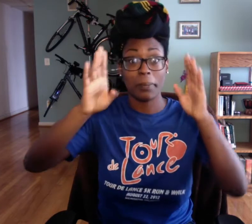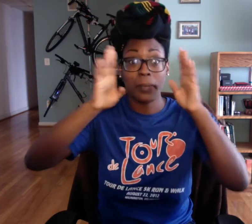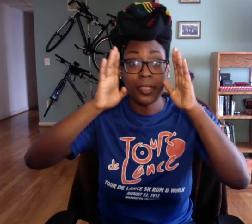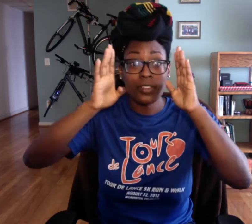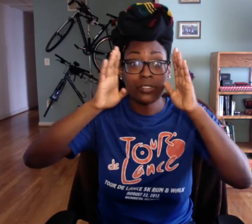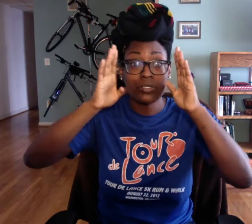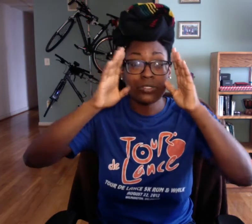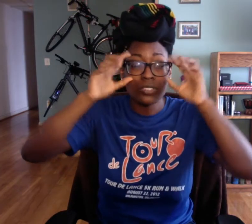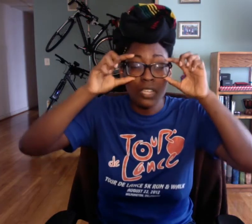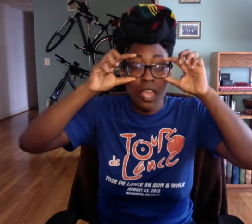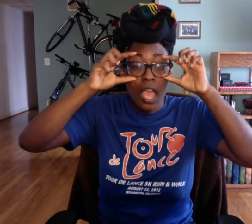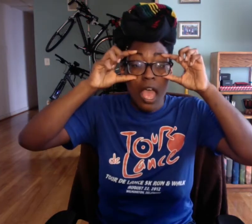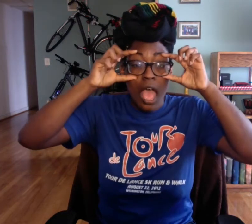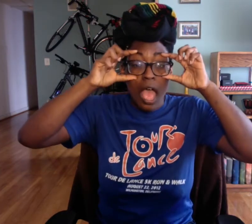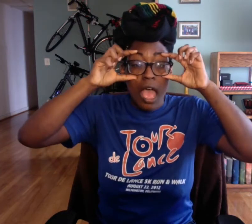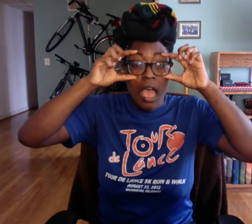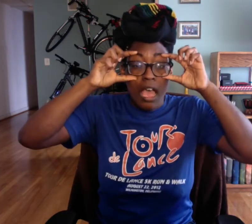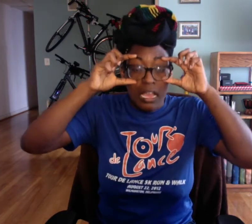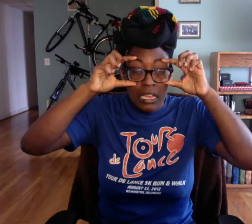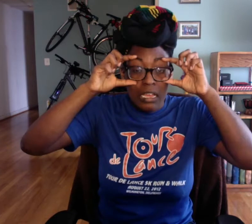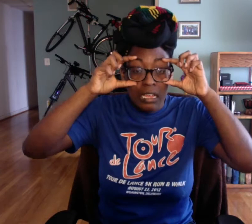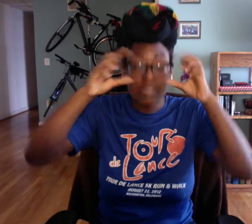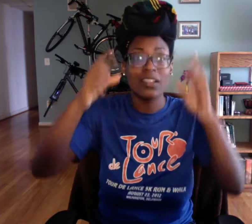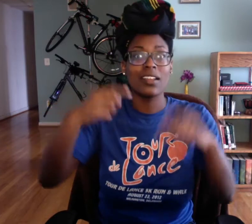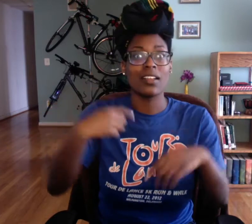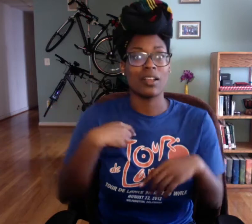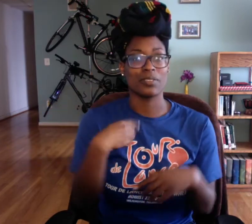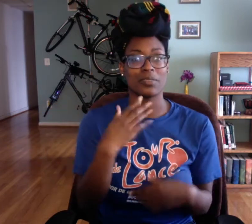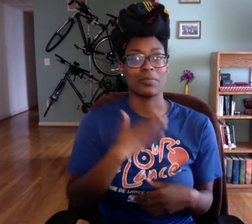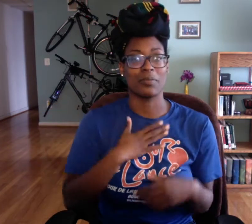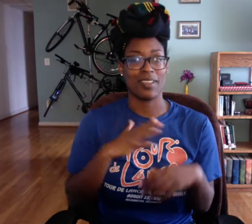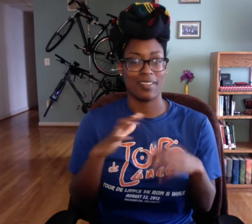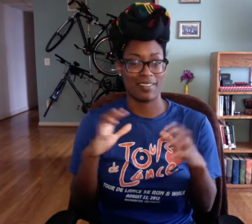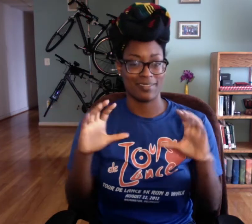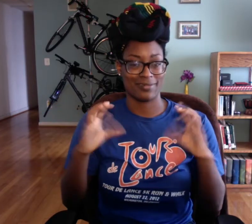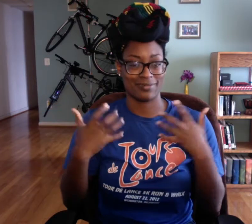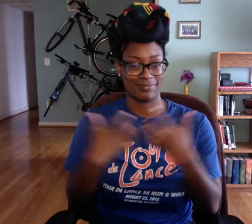It's just so much cuz you really have to pay attention it's like I'm prying my eyes open.